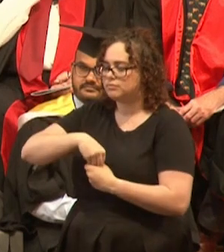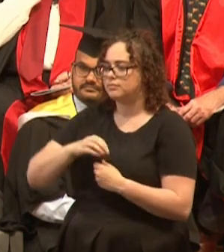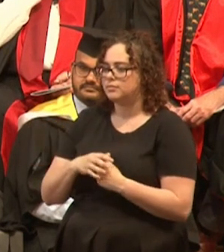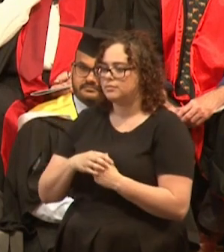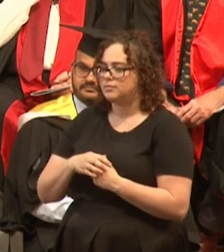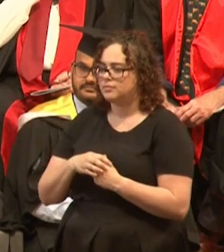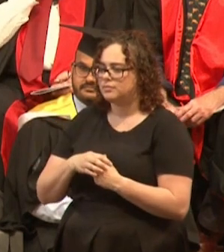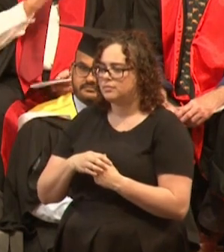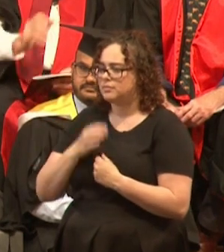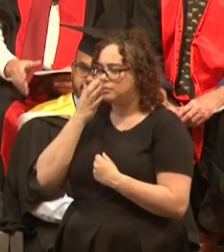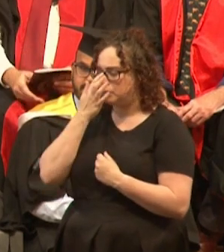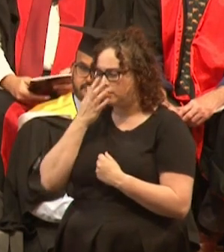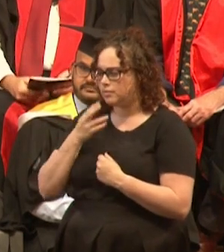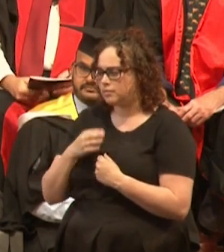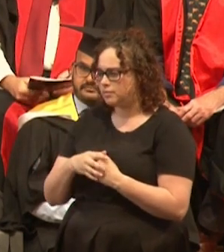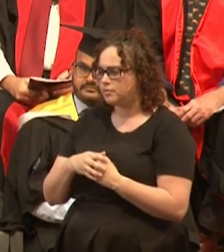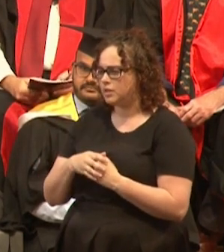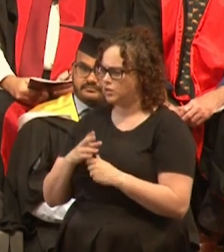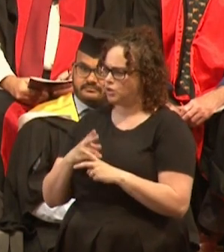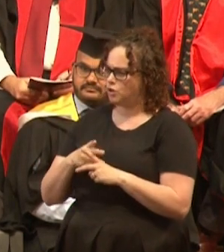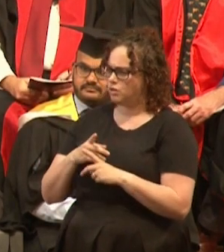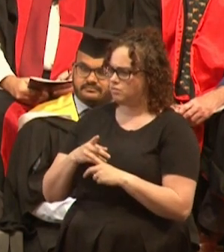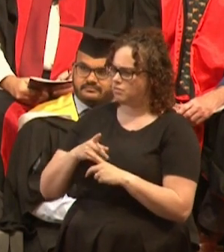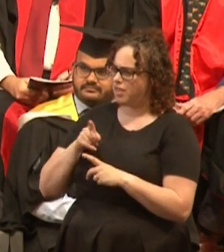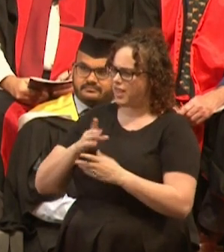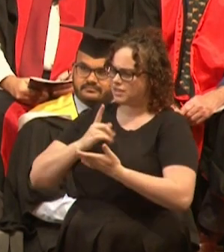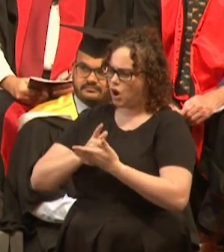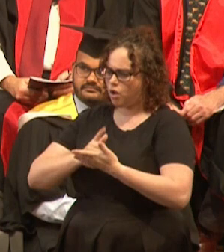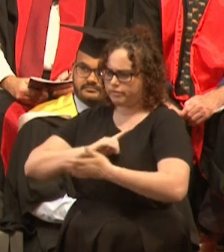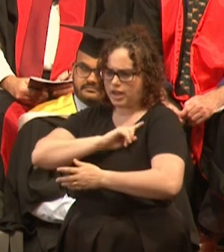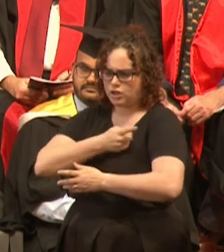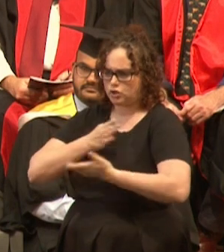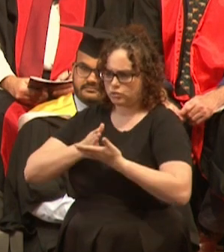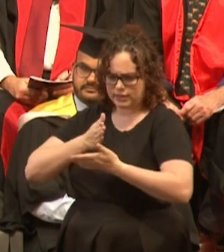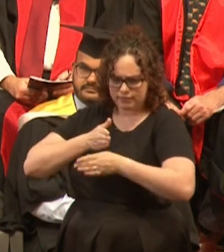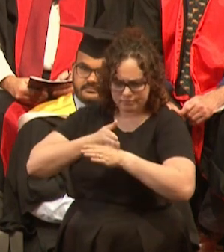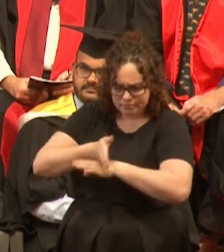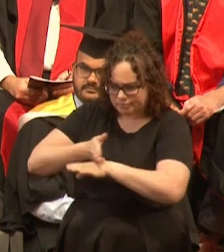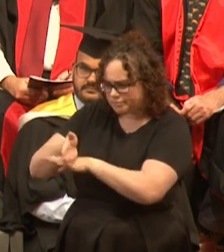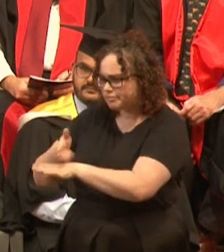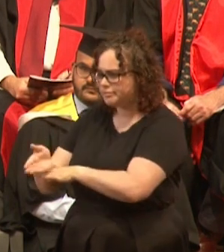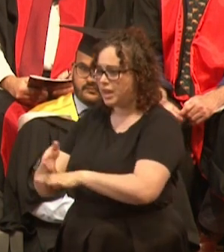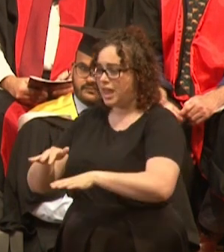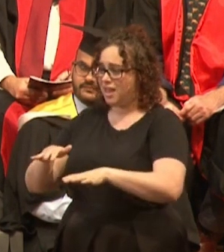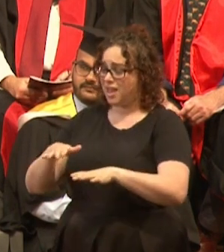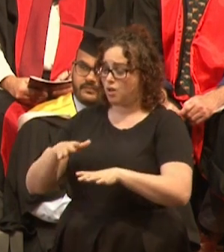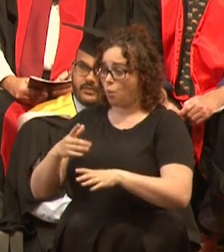and for the people around you to help you to put yourselves in that position, so when they arise, be ready to make the most of them.